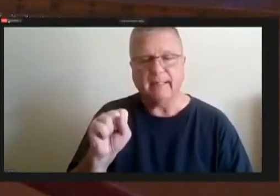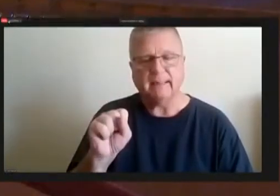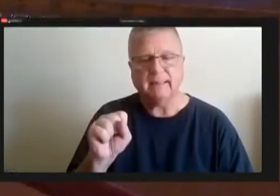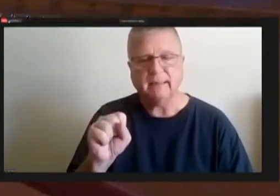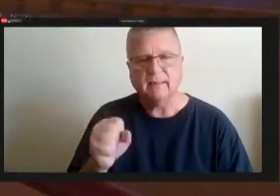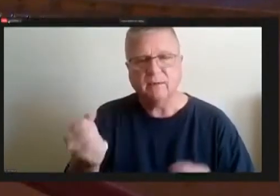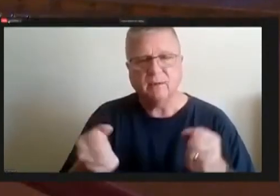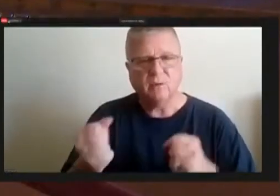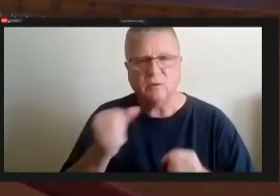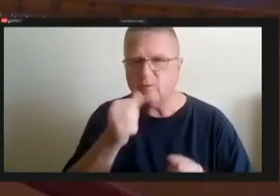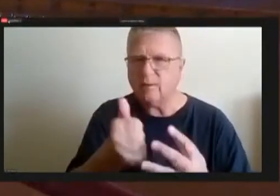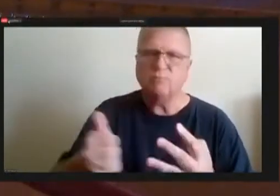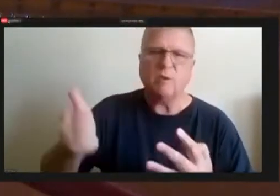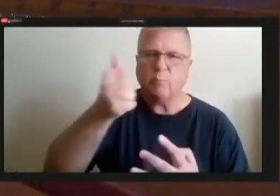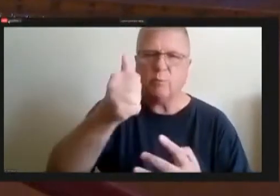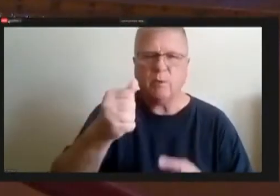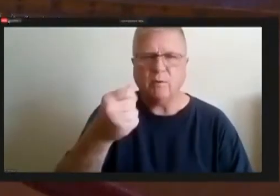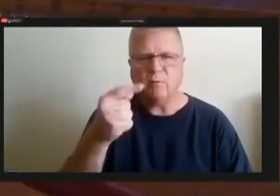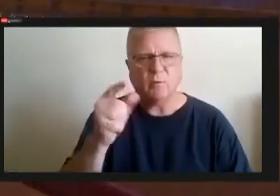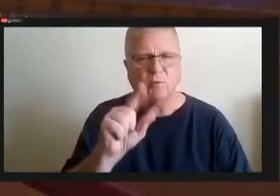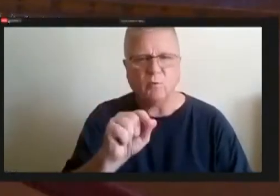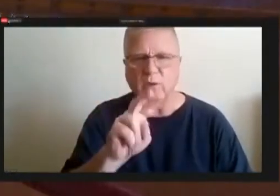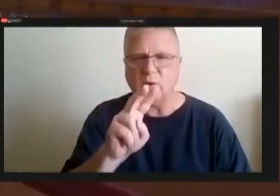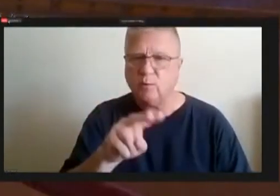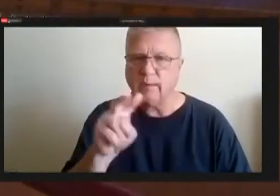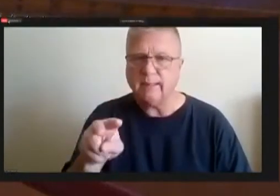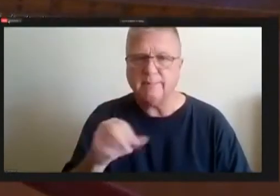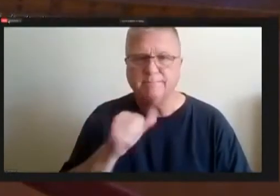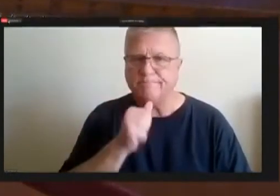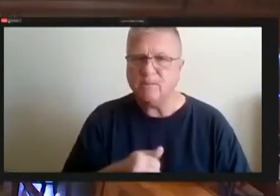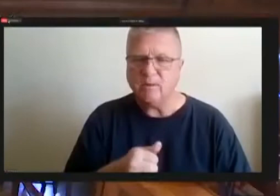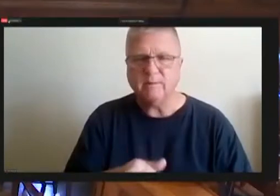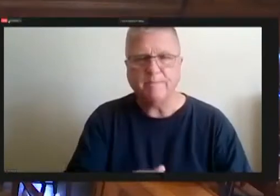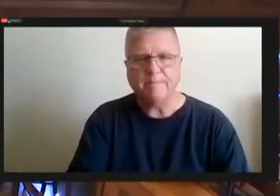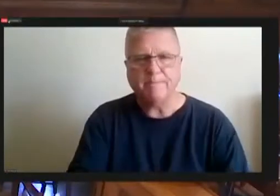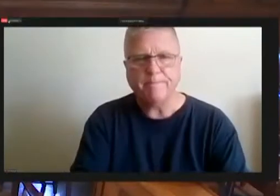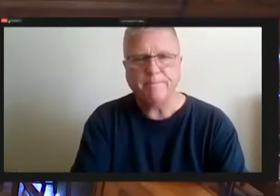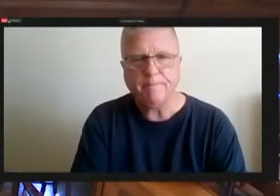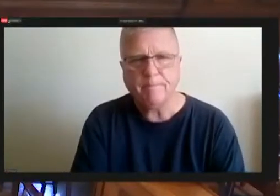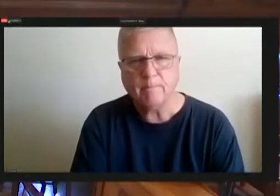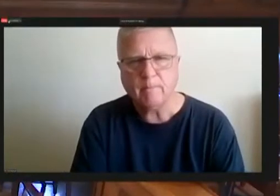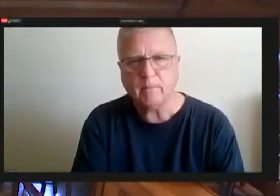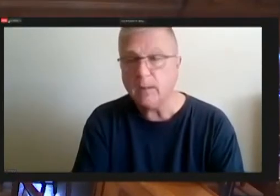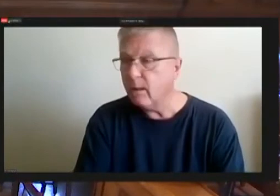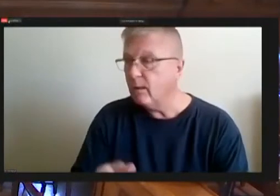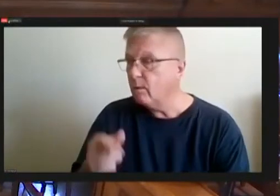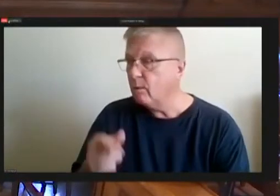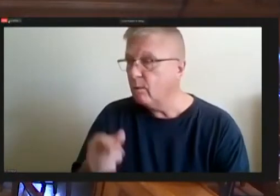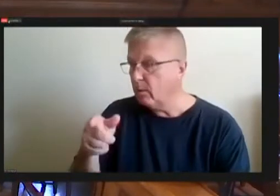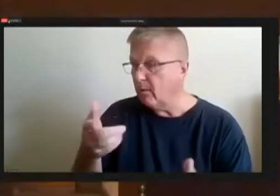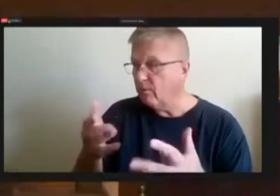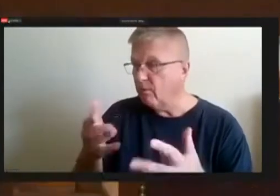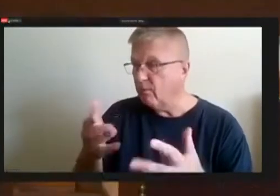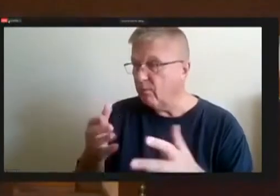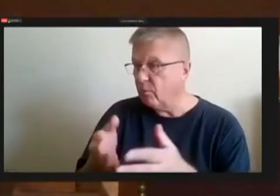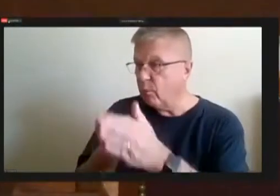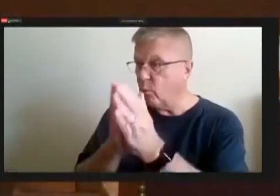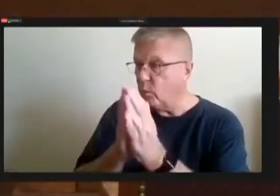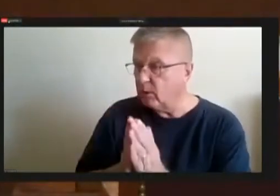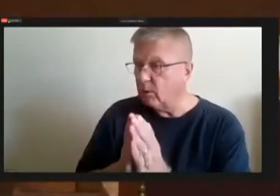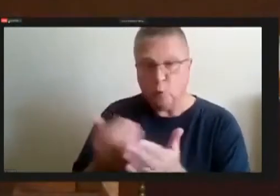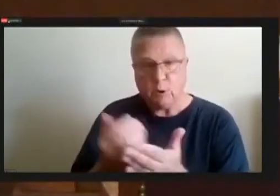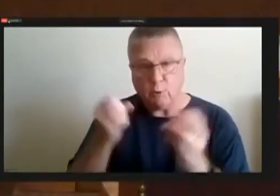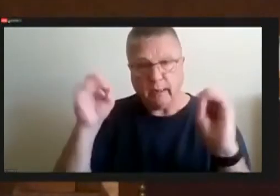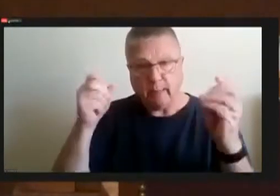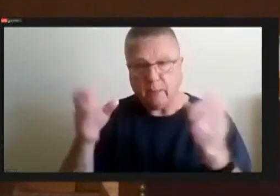So was it requested was, was a new ambulance requested to the committee.